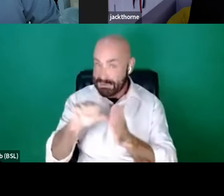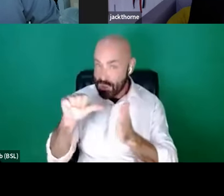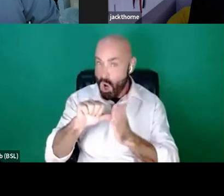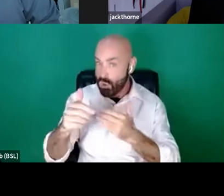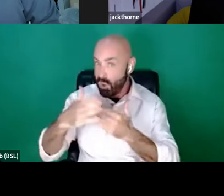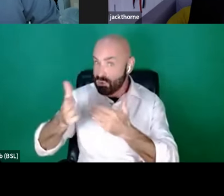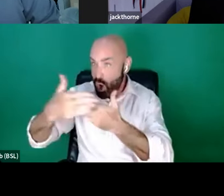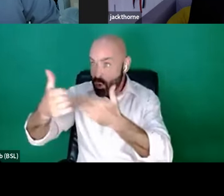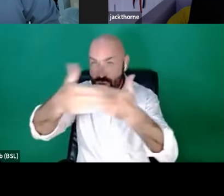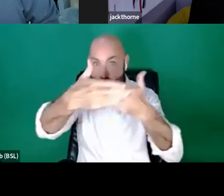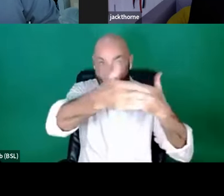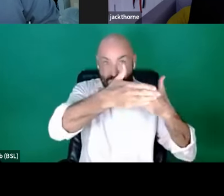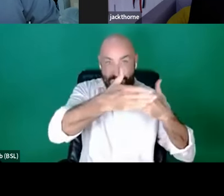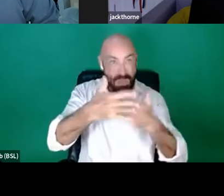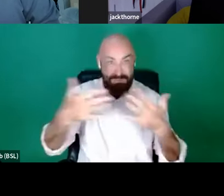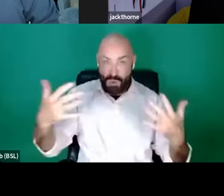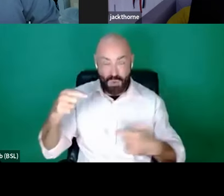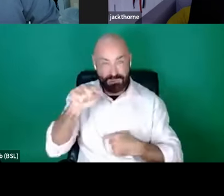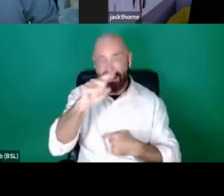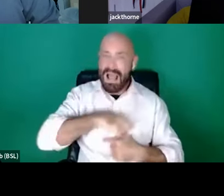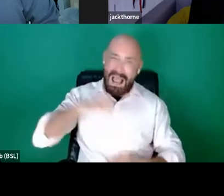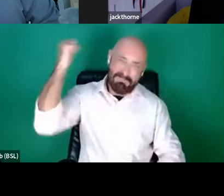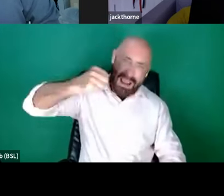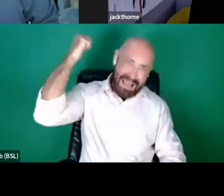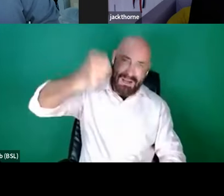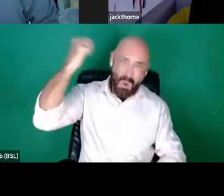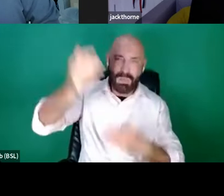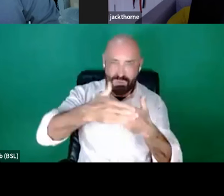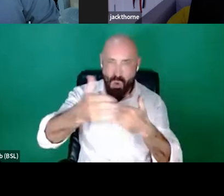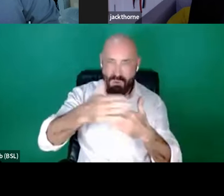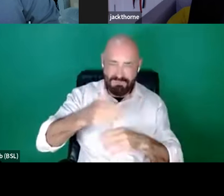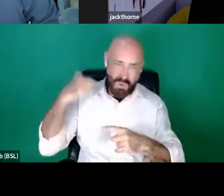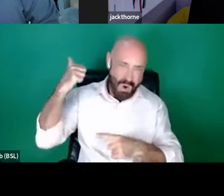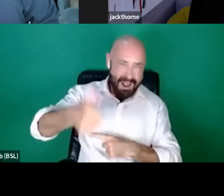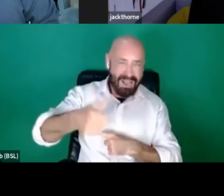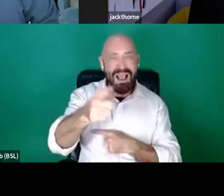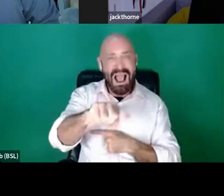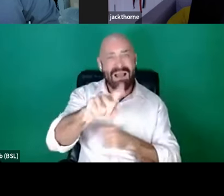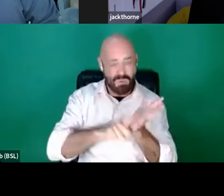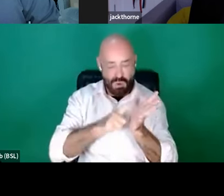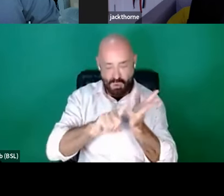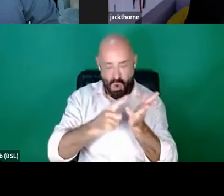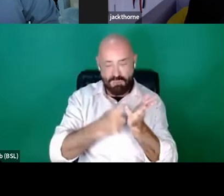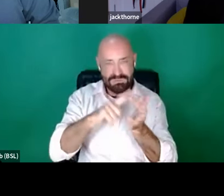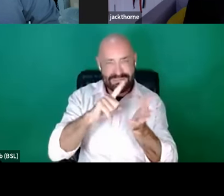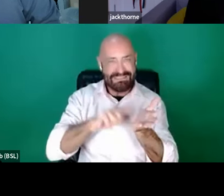and I've been banging on it for a while and I know you've been banging on it for a while, Laurence. And I know you're starting to bang on it now that you're a writer too, Ruth.